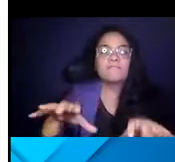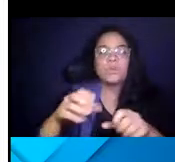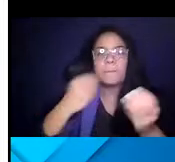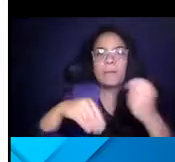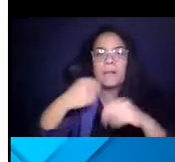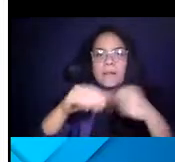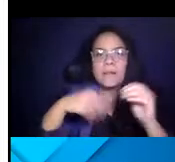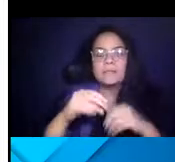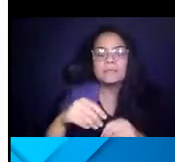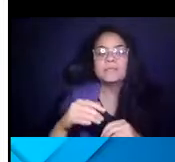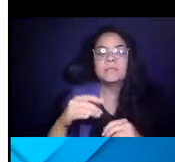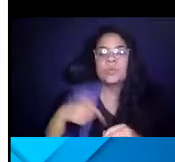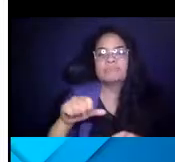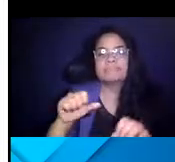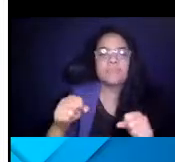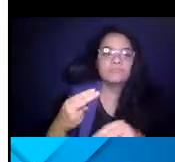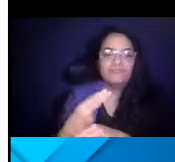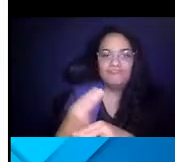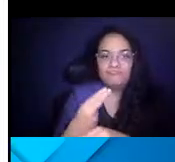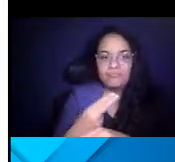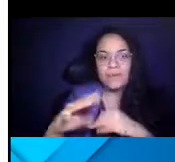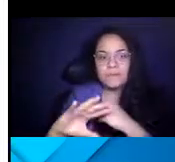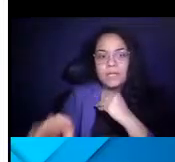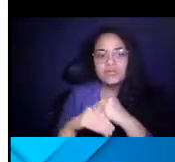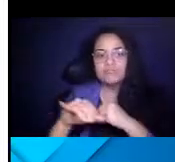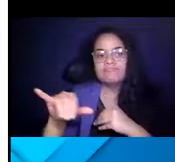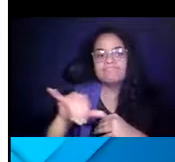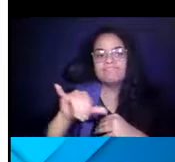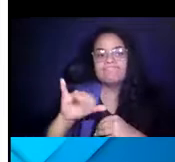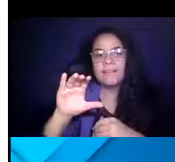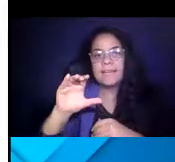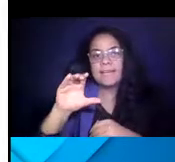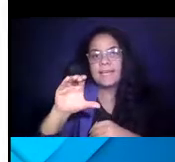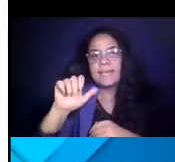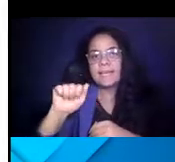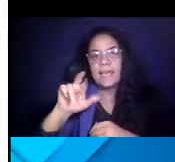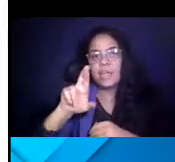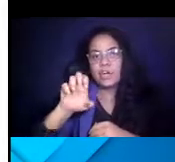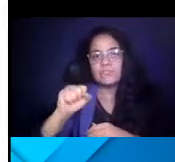14:54:01 We're able to leverage some additional CARES fund that went to the area-wide aging